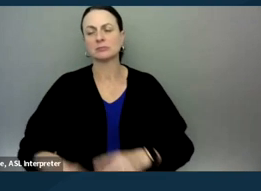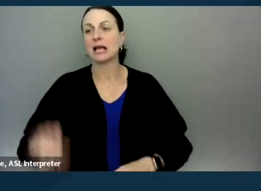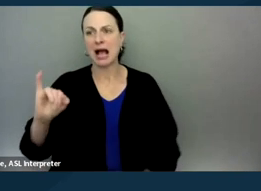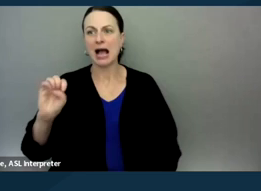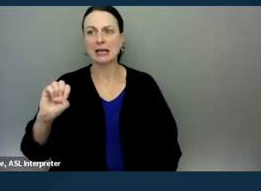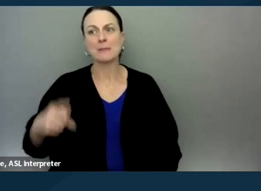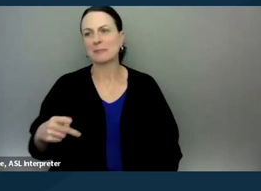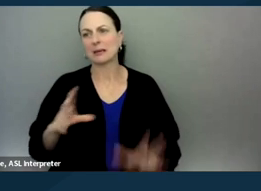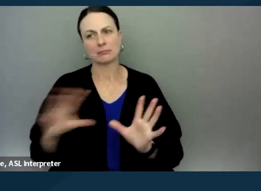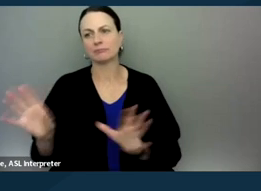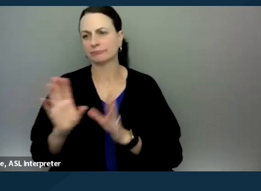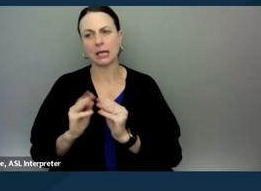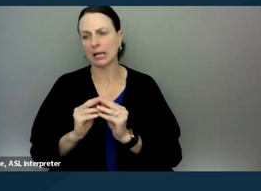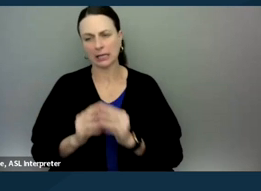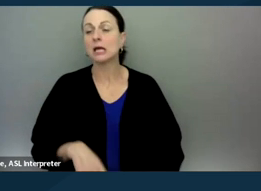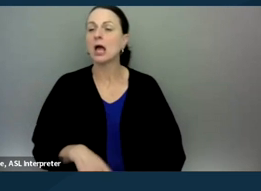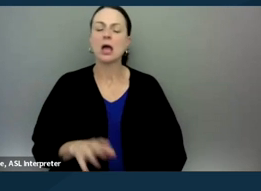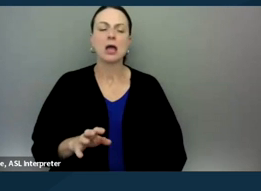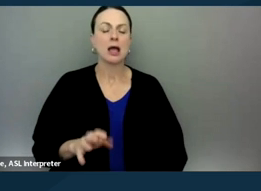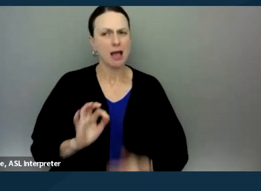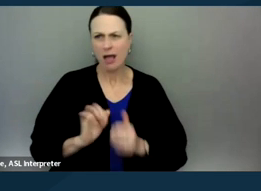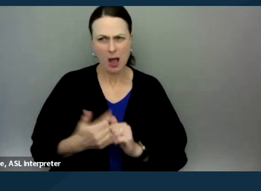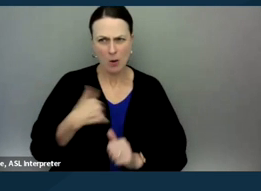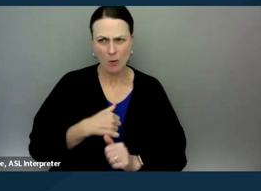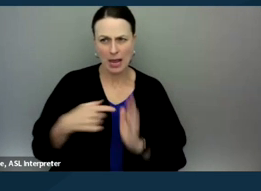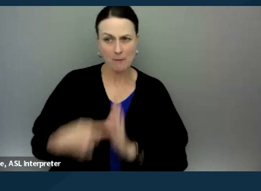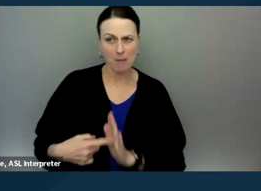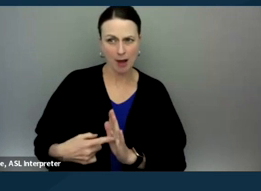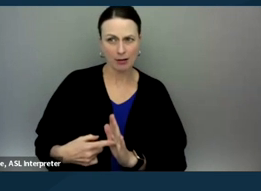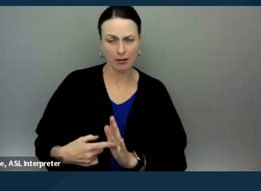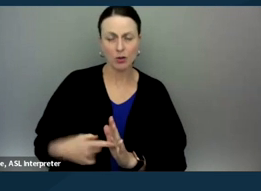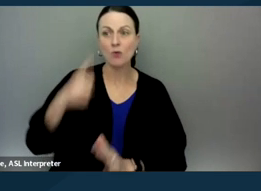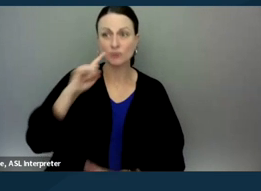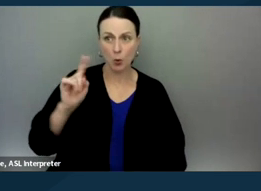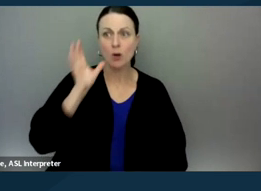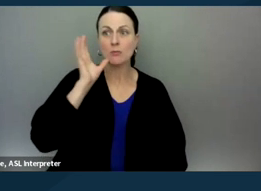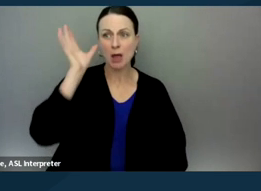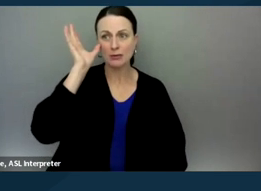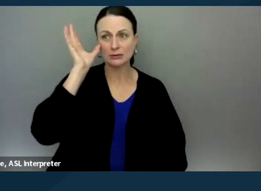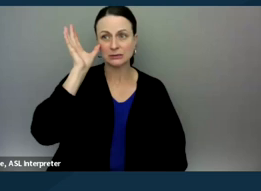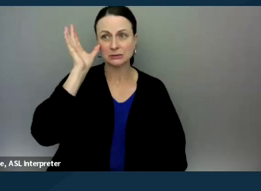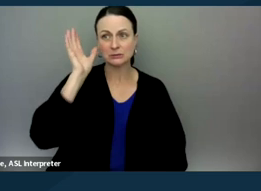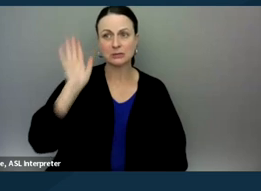as just an example of how exactly we go about modeling for parents how they should advocate for themselves